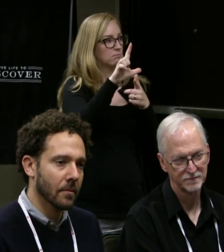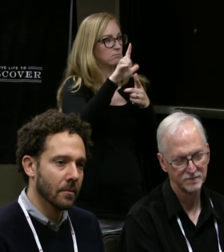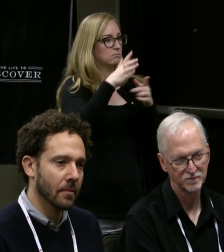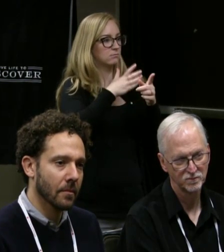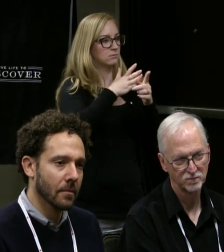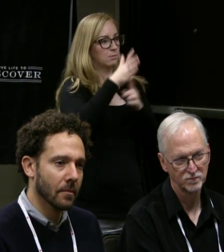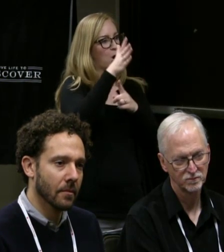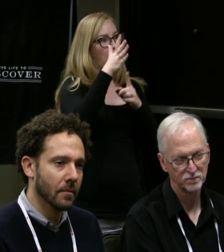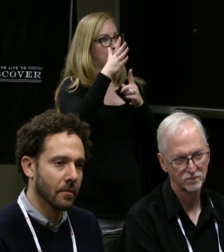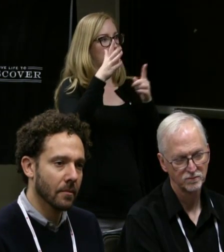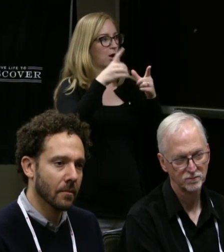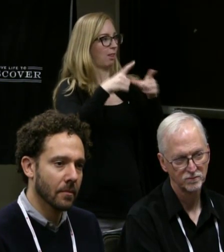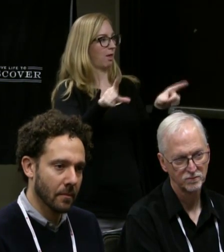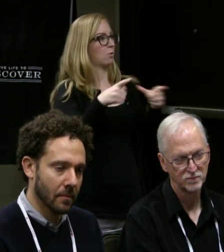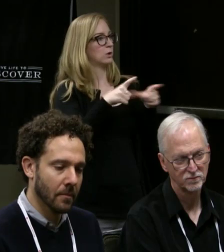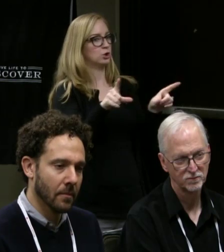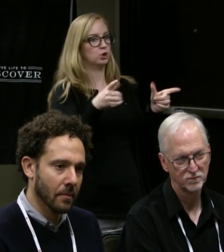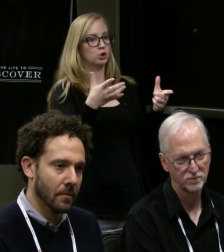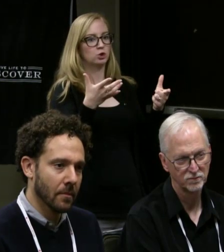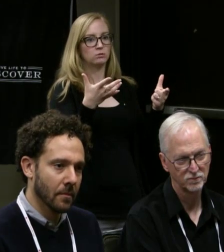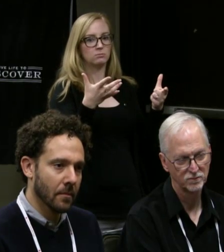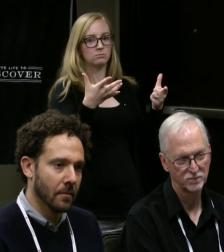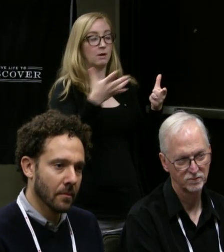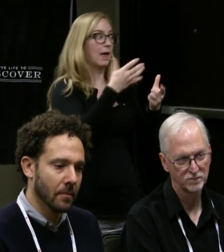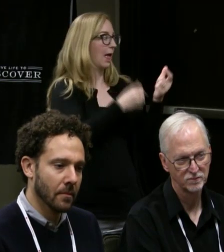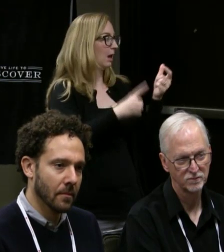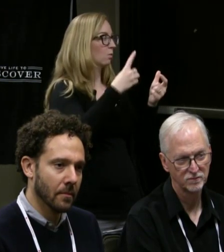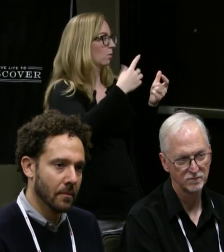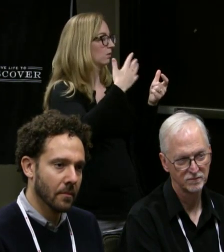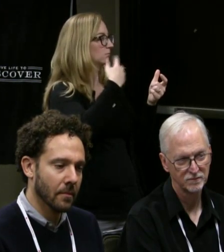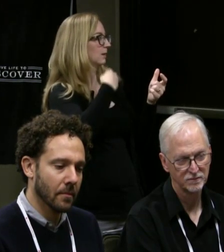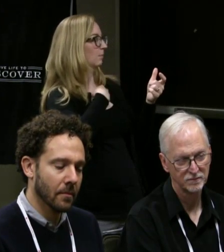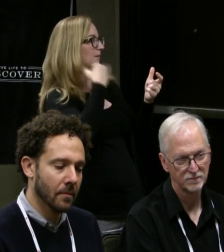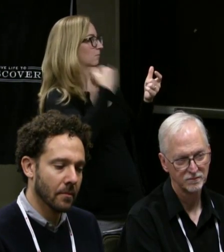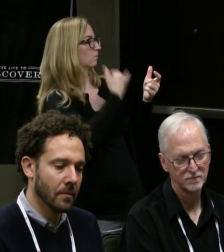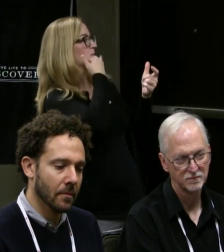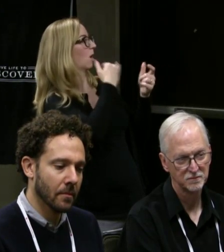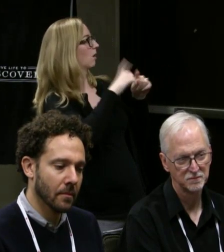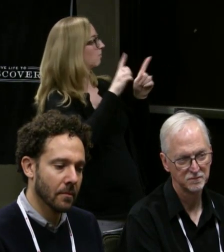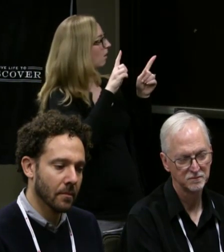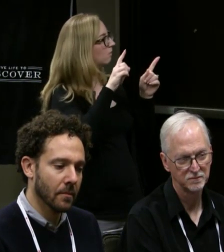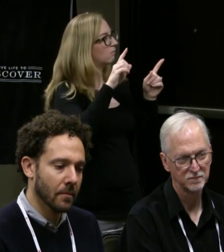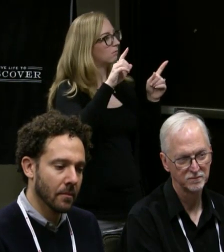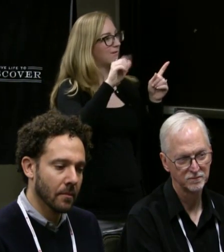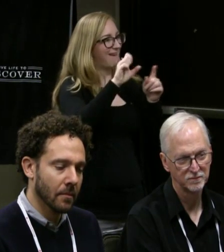and anyone please correct me, but that is a language